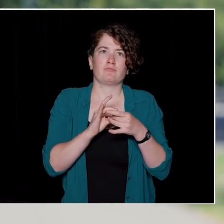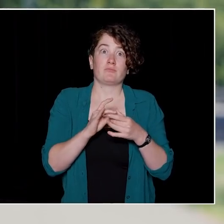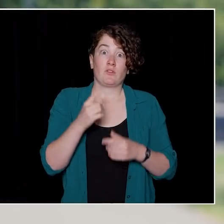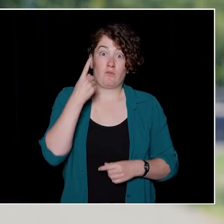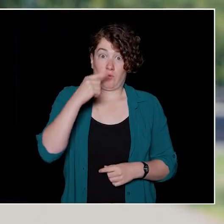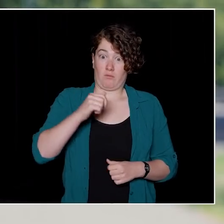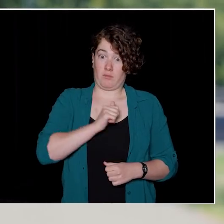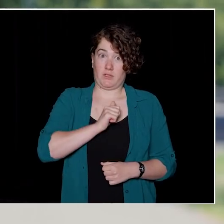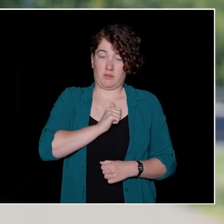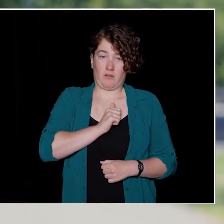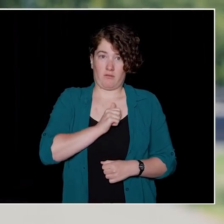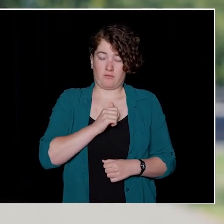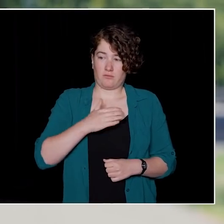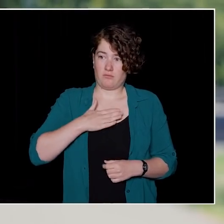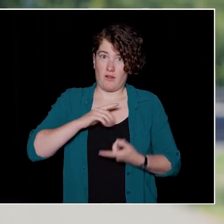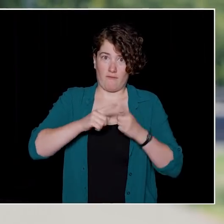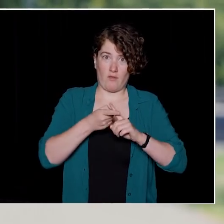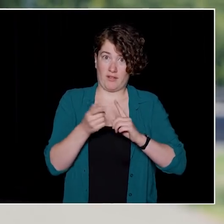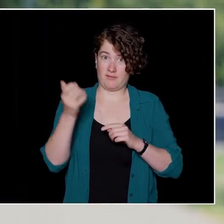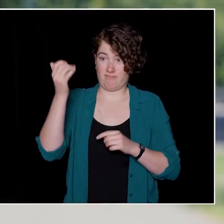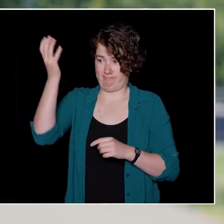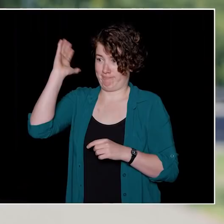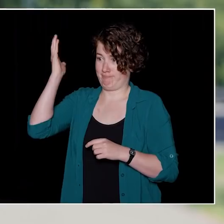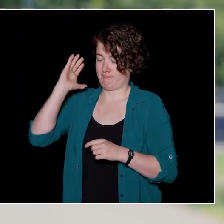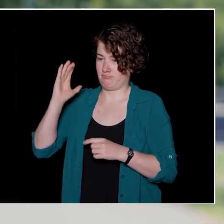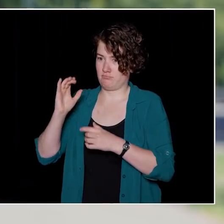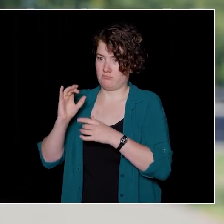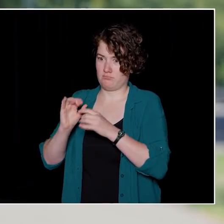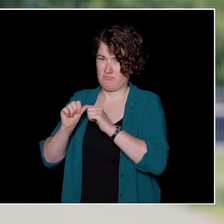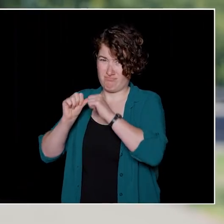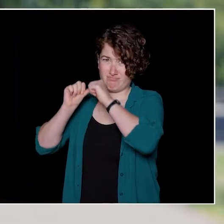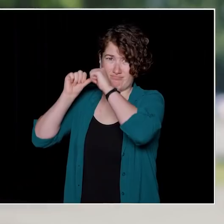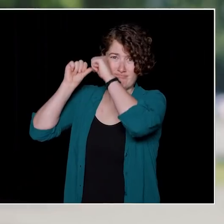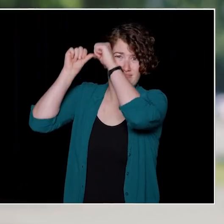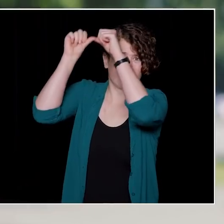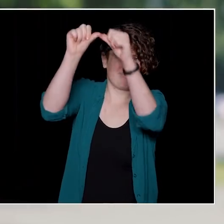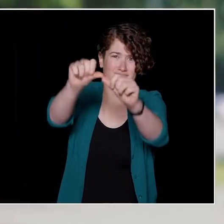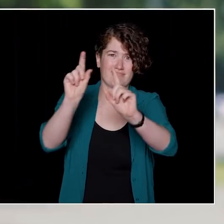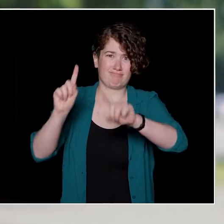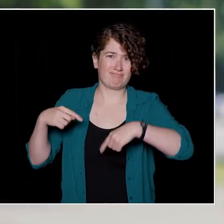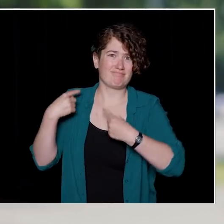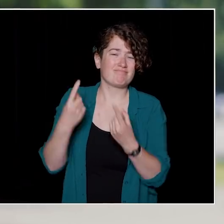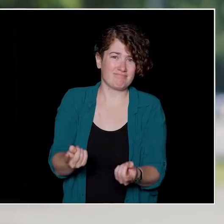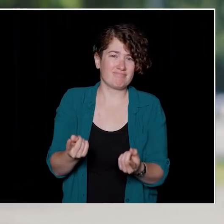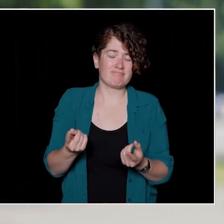that for me have lasted my entire life so far. Try new things